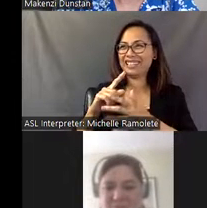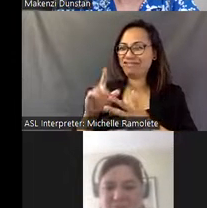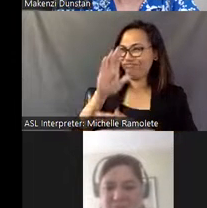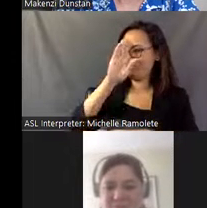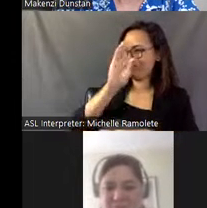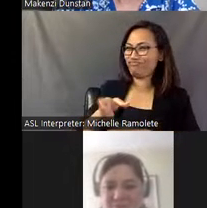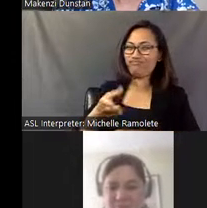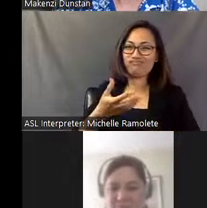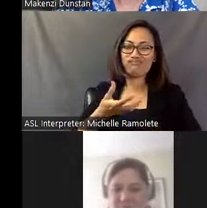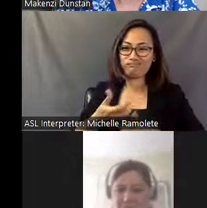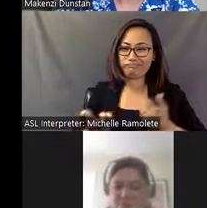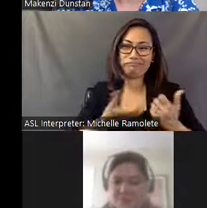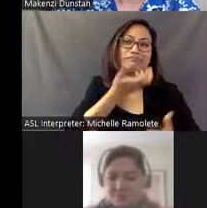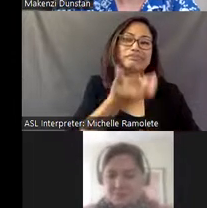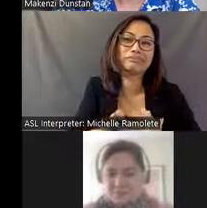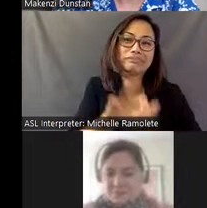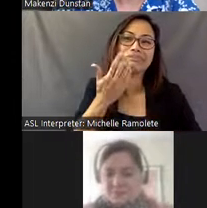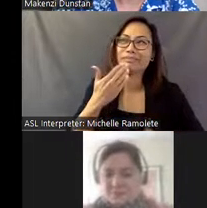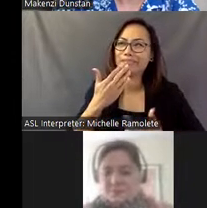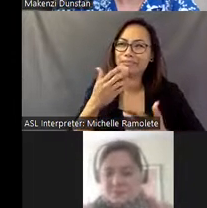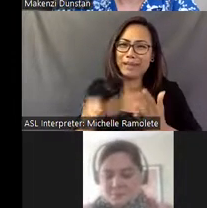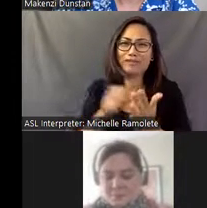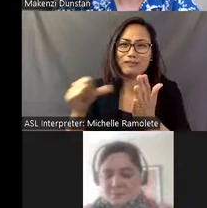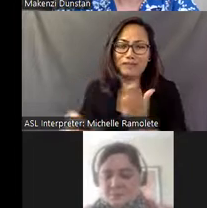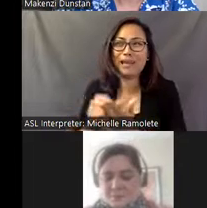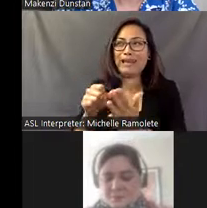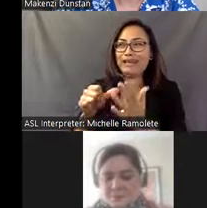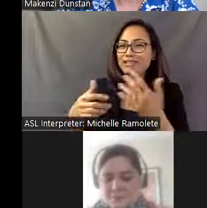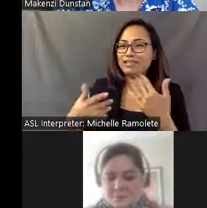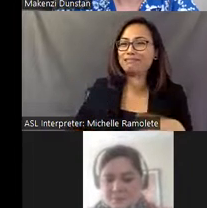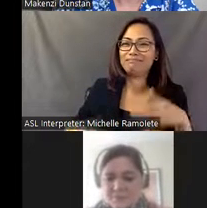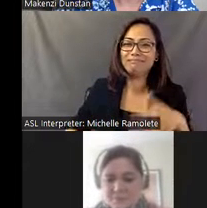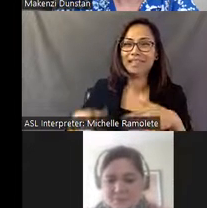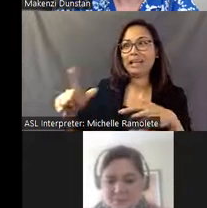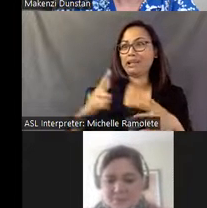Eddie for page after page, and Eddie tells his life story.